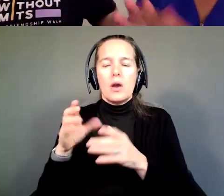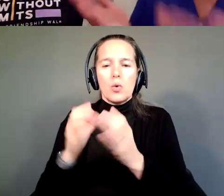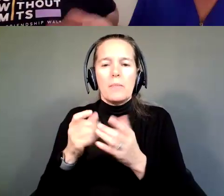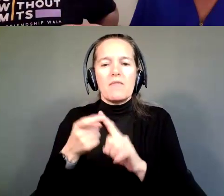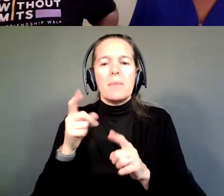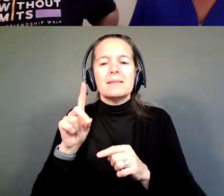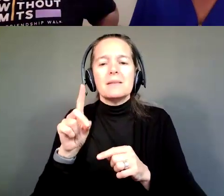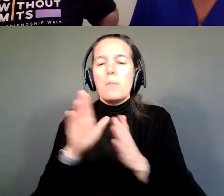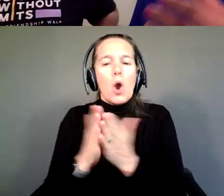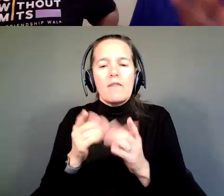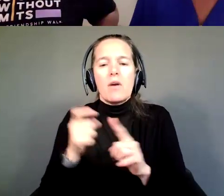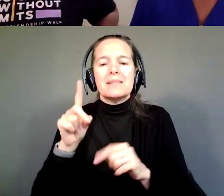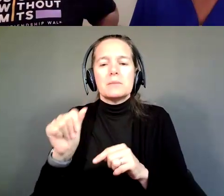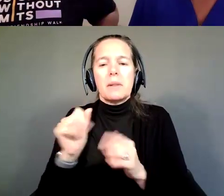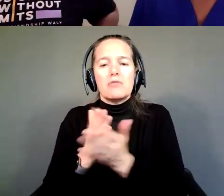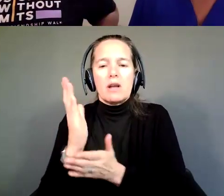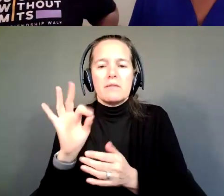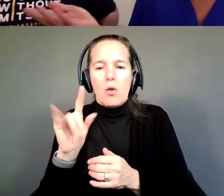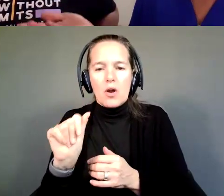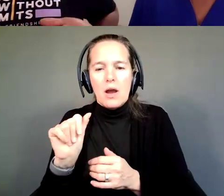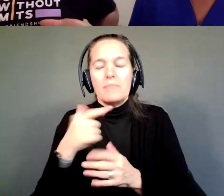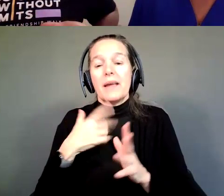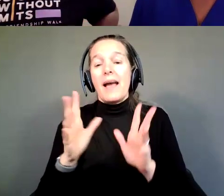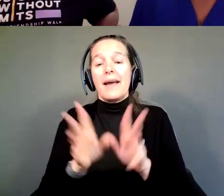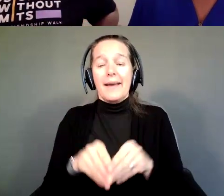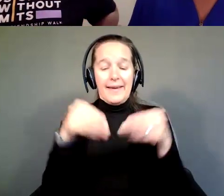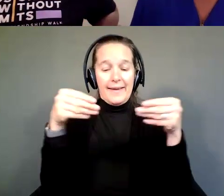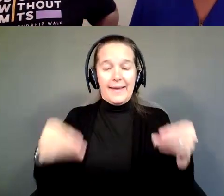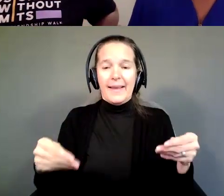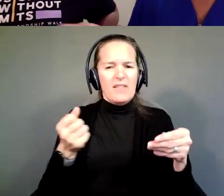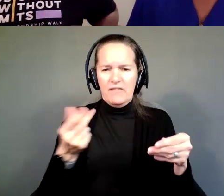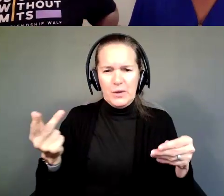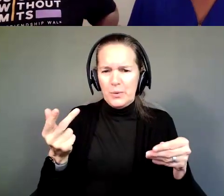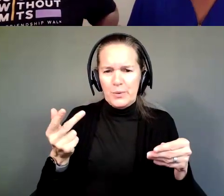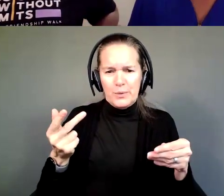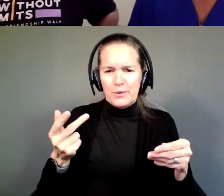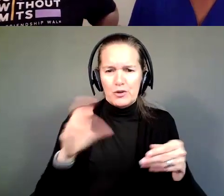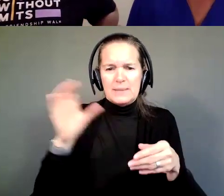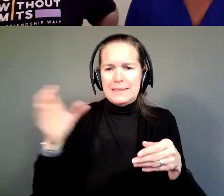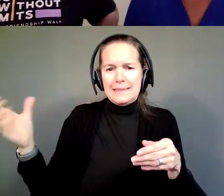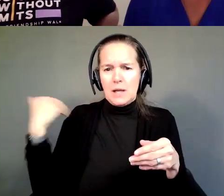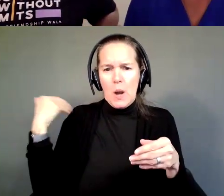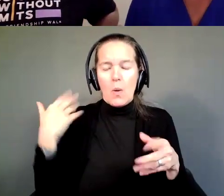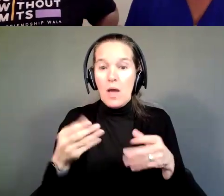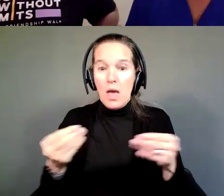And when I opened the cover, a couple of holidays or Christmases ago, there was an article in there about Griffin-Hammis.